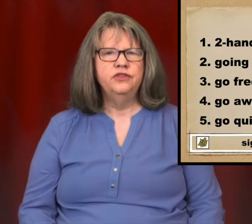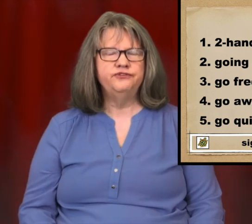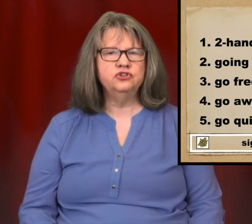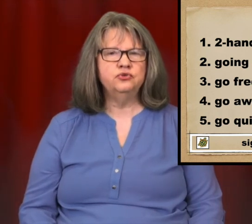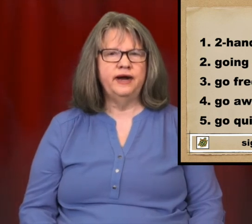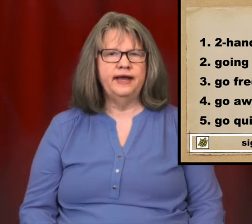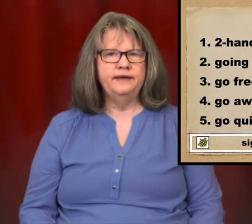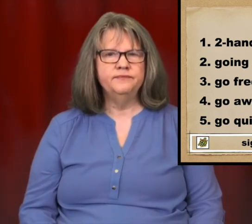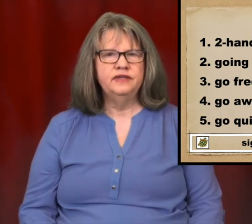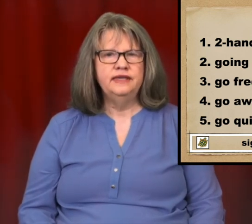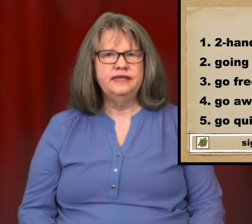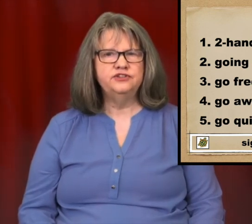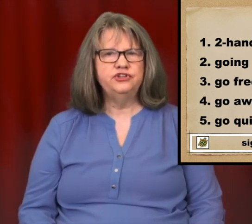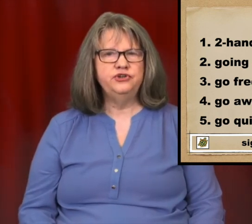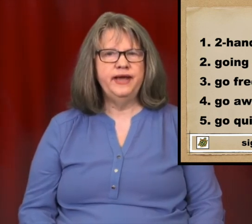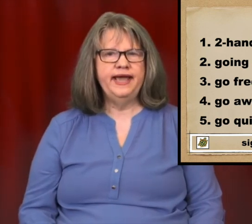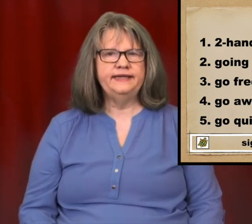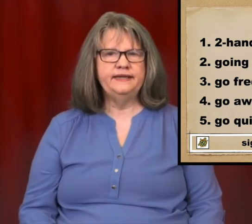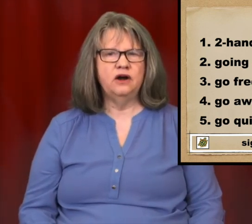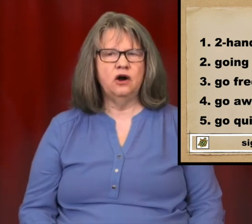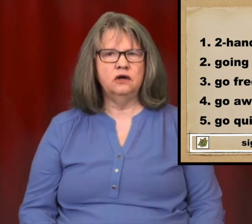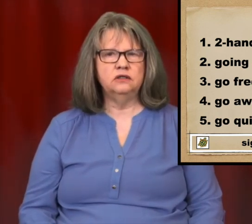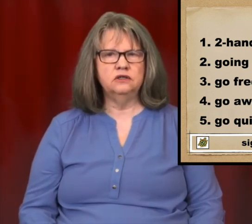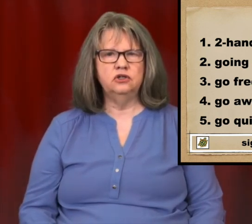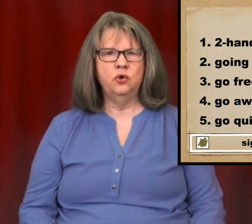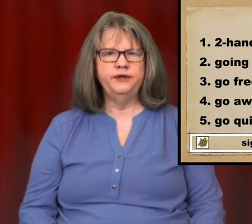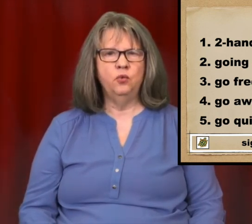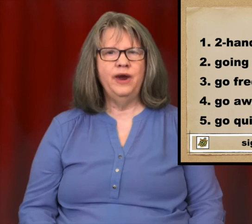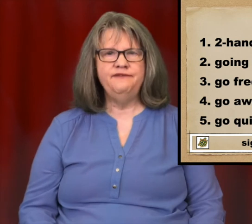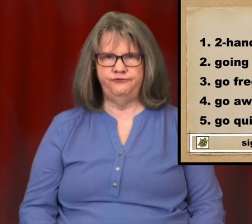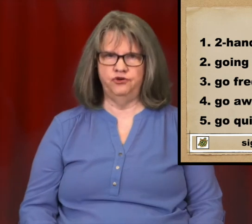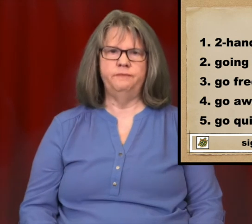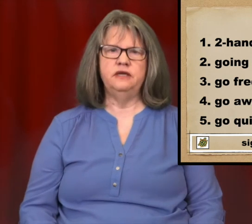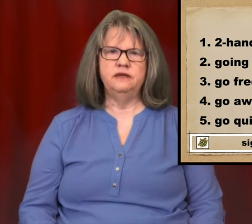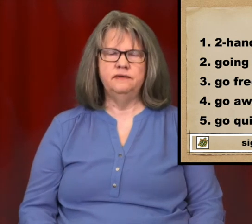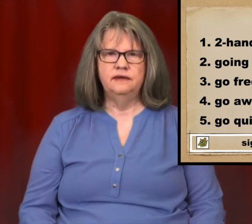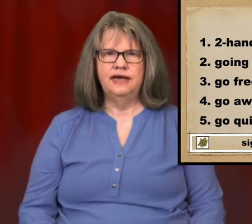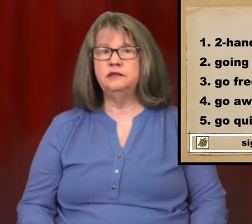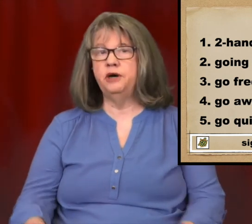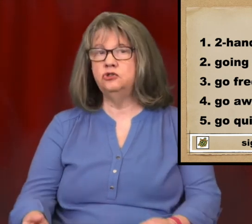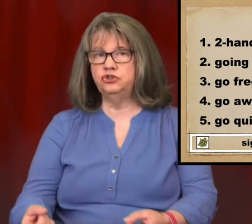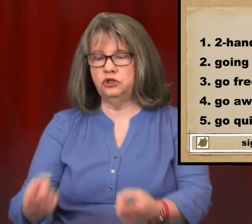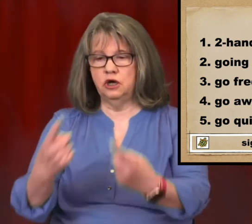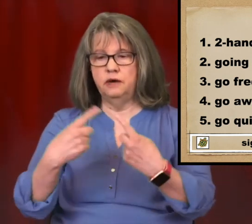first way is the two-handed arc going away from me, as opposed to coming